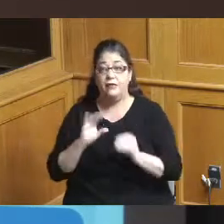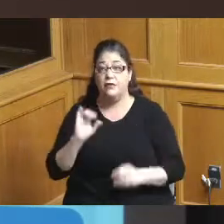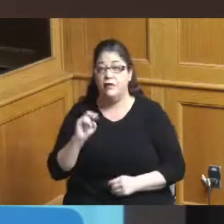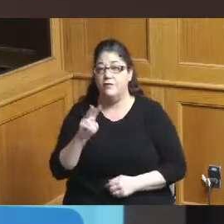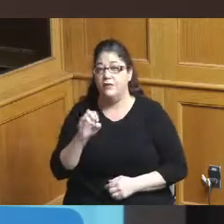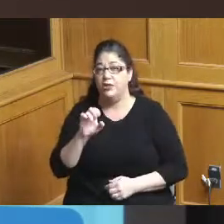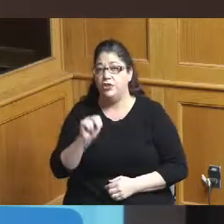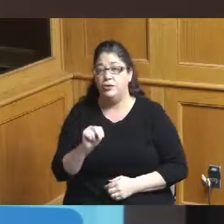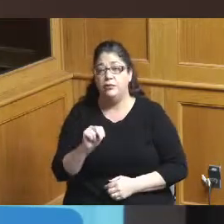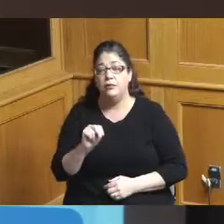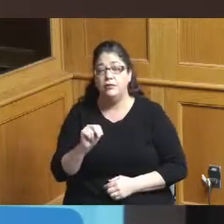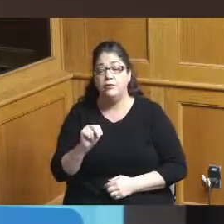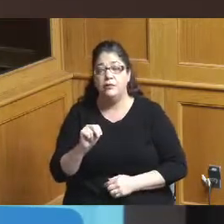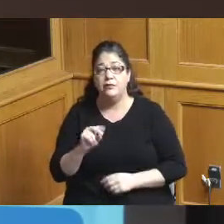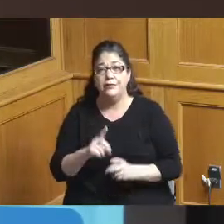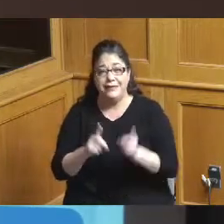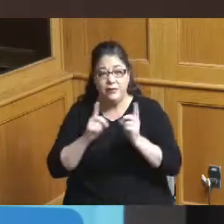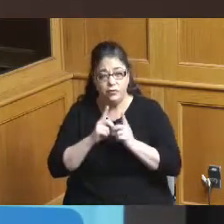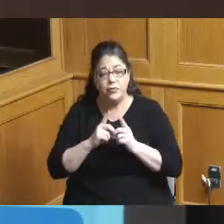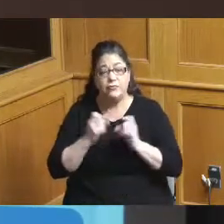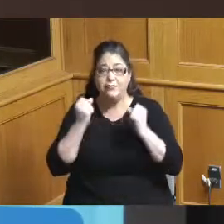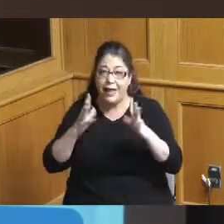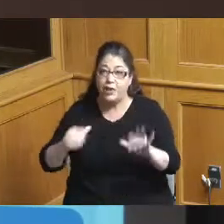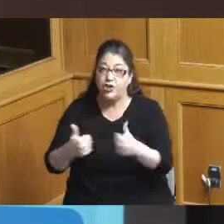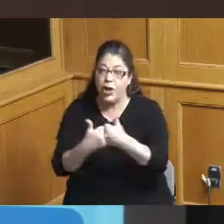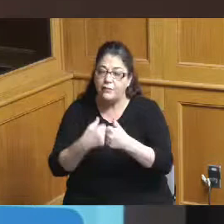many challenges and opportunities Bridget if you could hit the slide